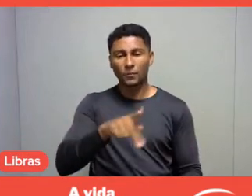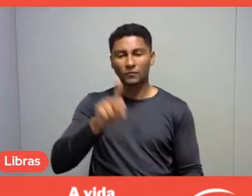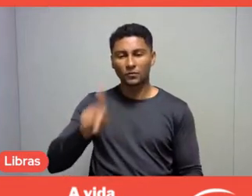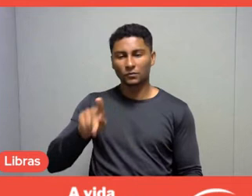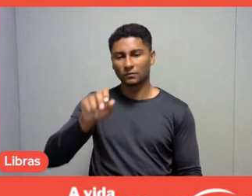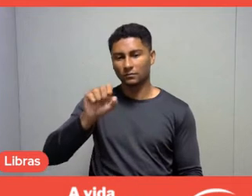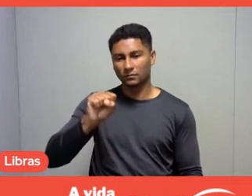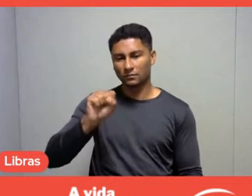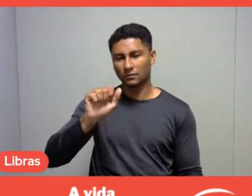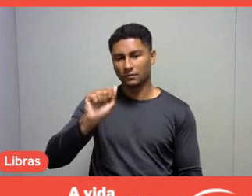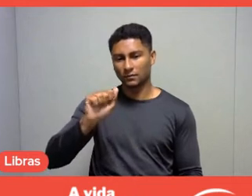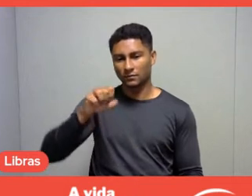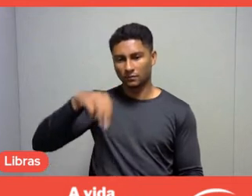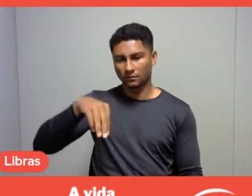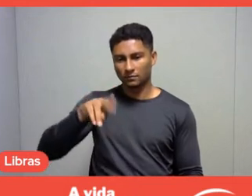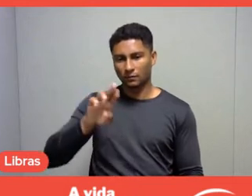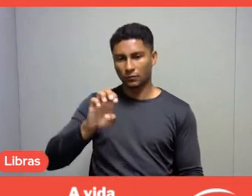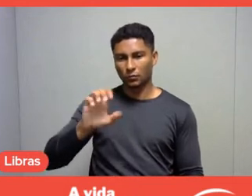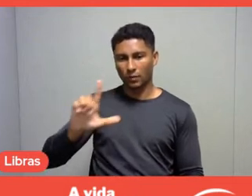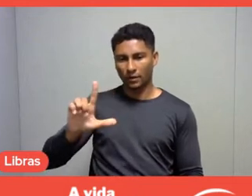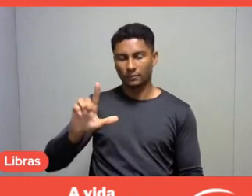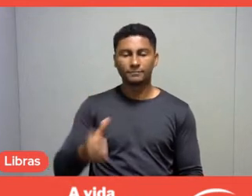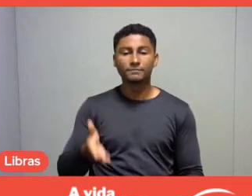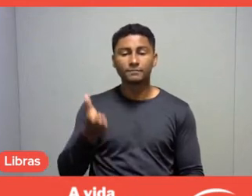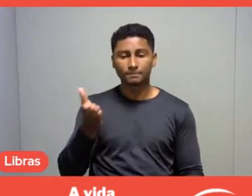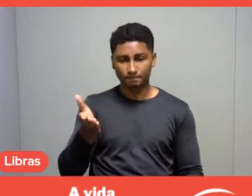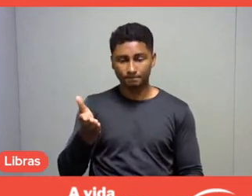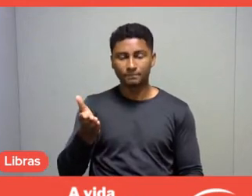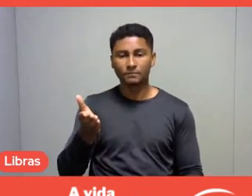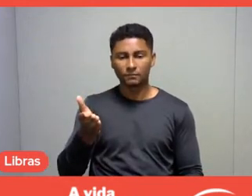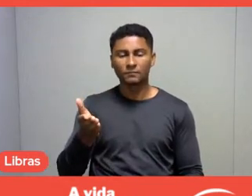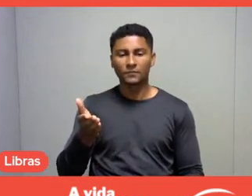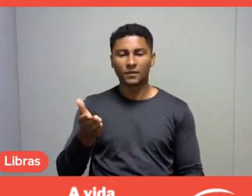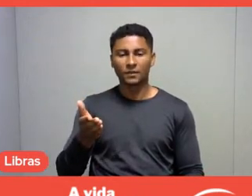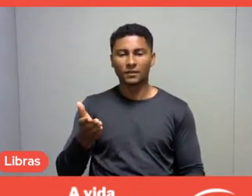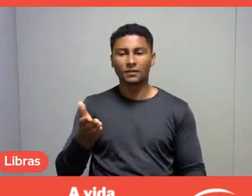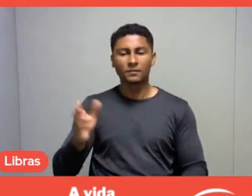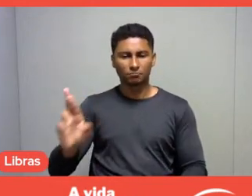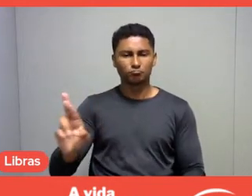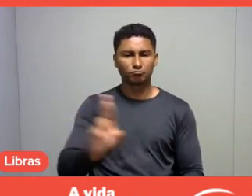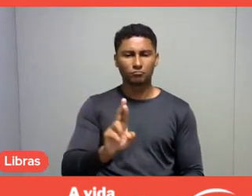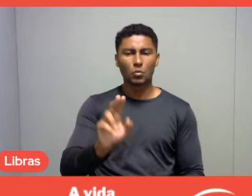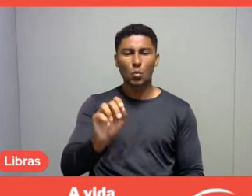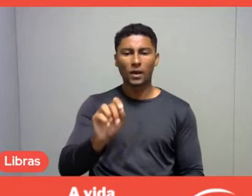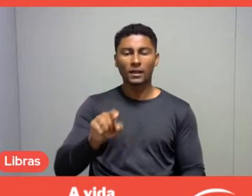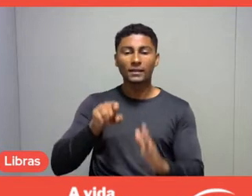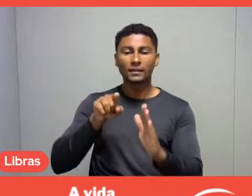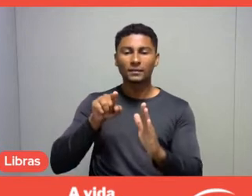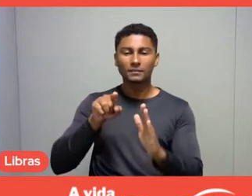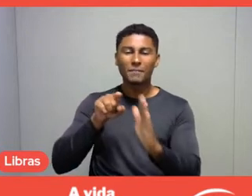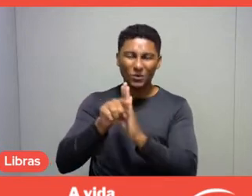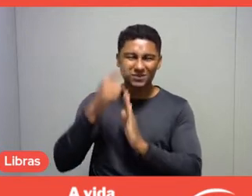regarding the issue of preferences, choices, social transformation.